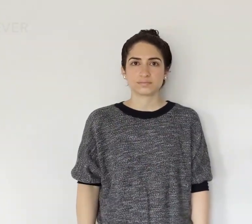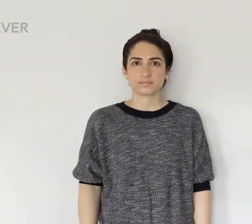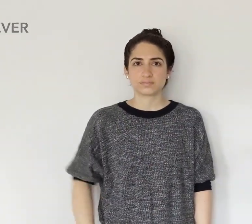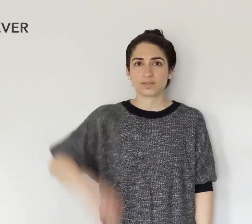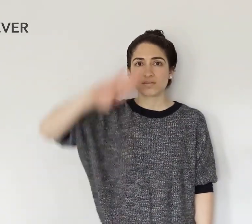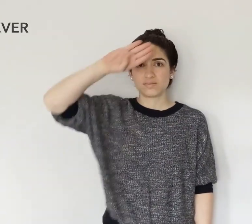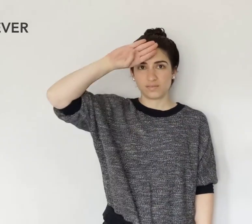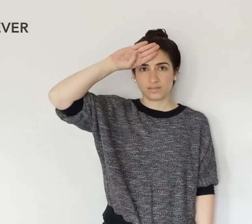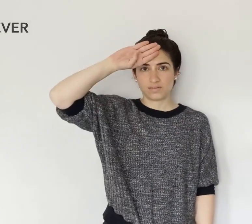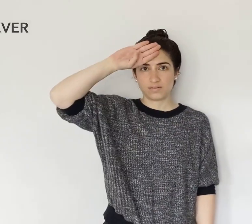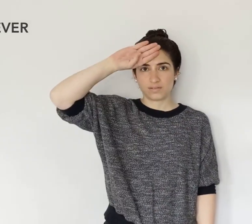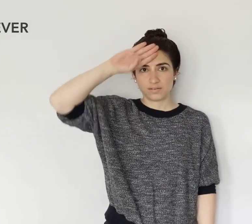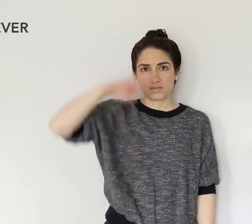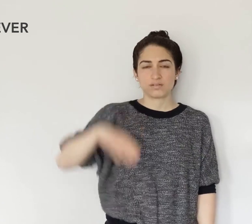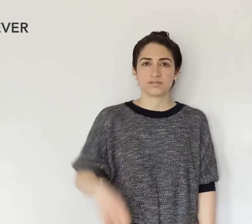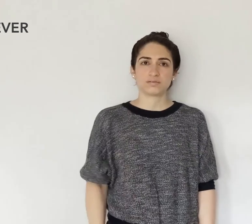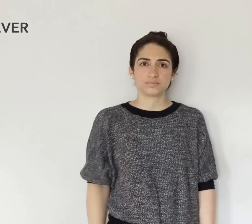FEVER